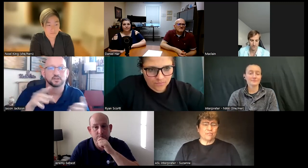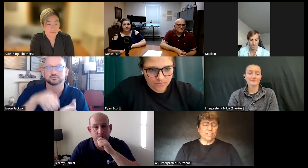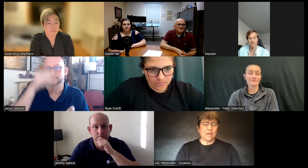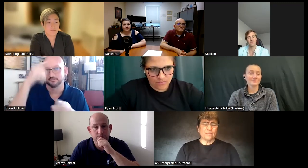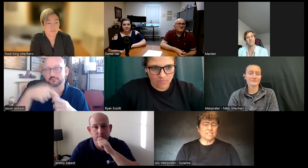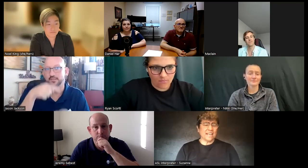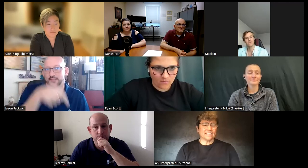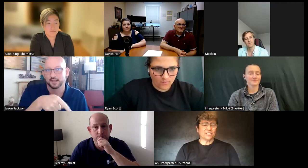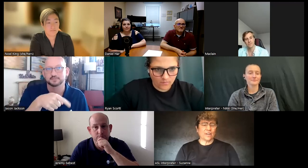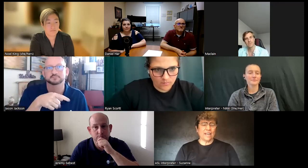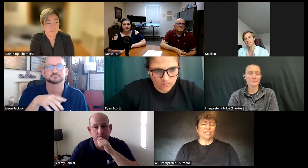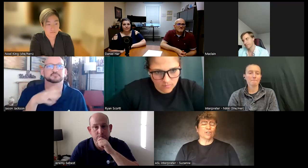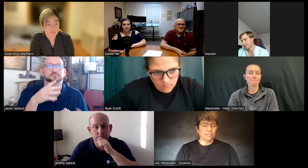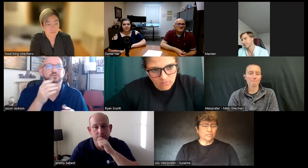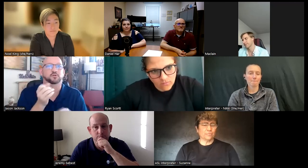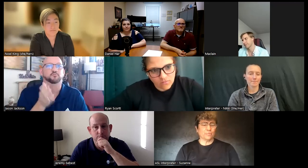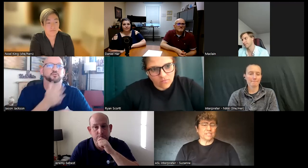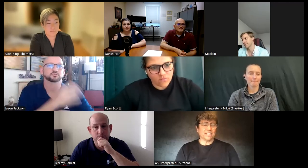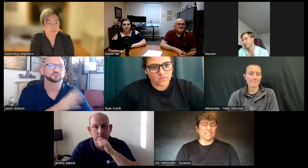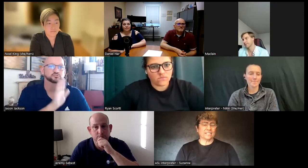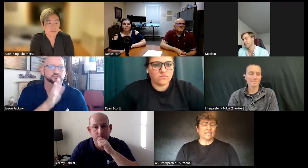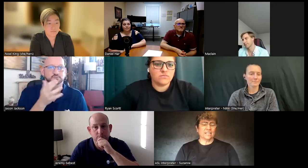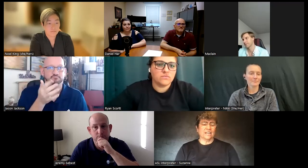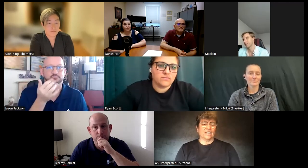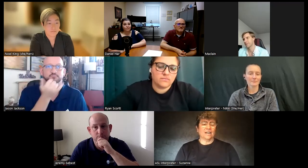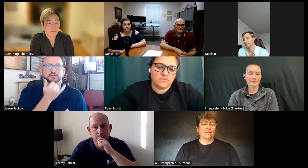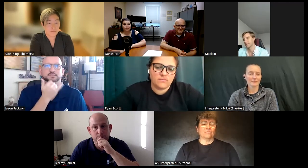afraid to make mistakes it's okay learn from your mistakes